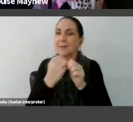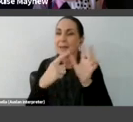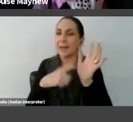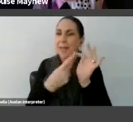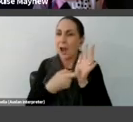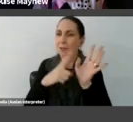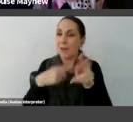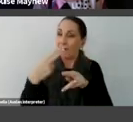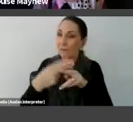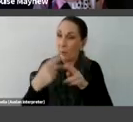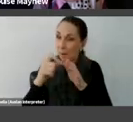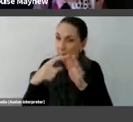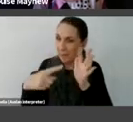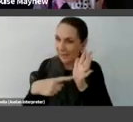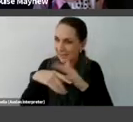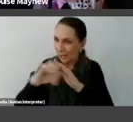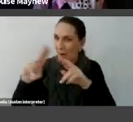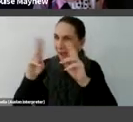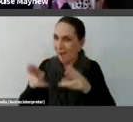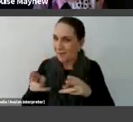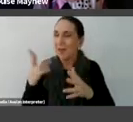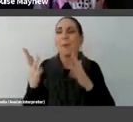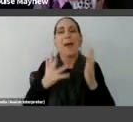exploring some these enjoyable and mischievous and